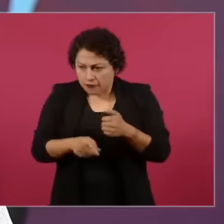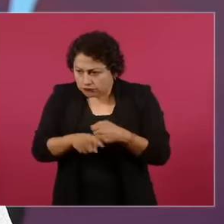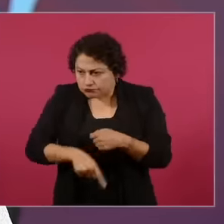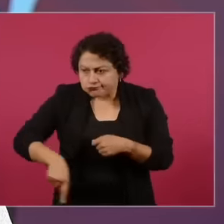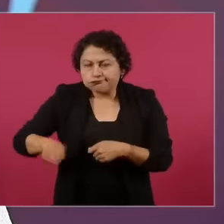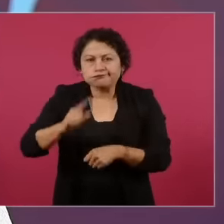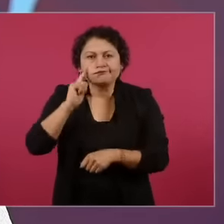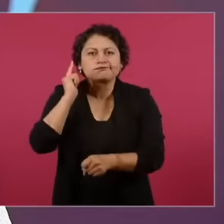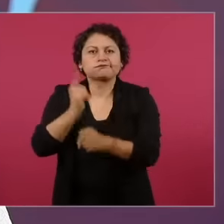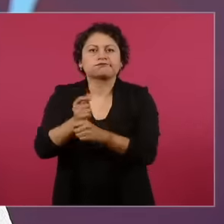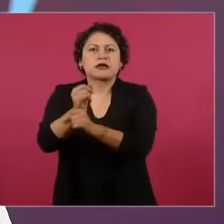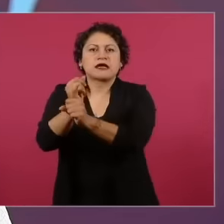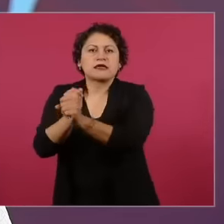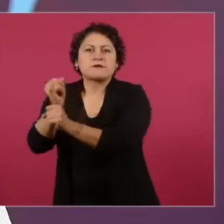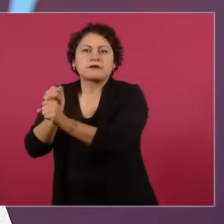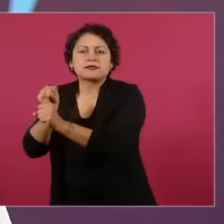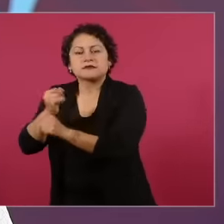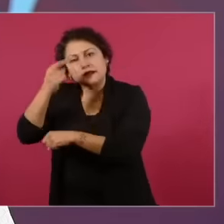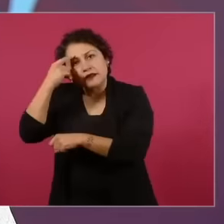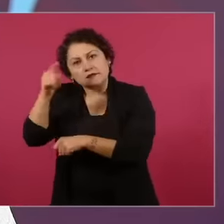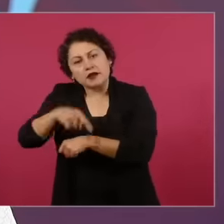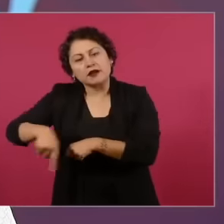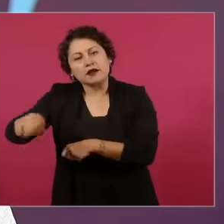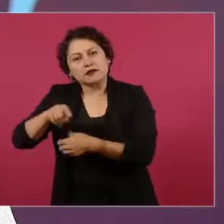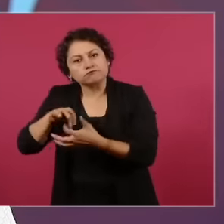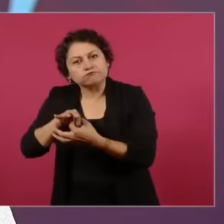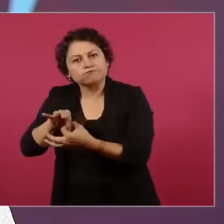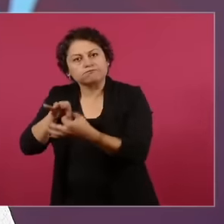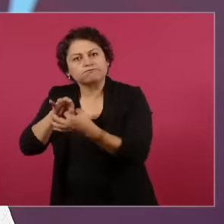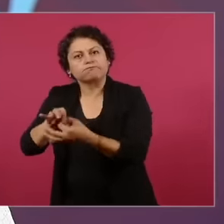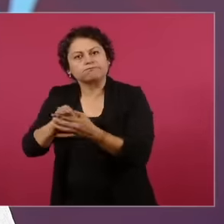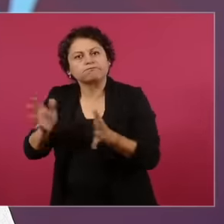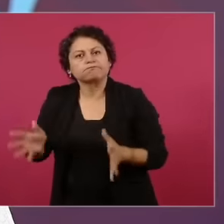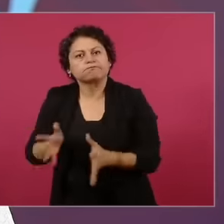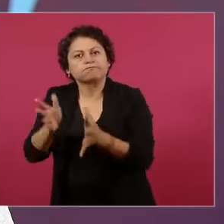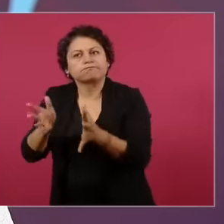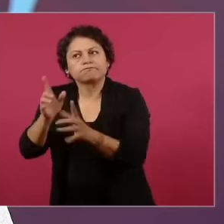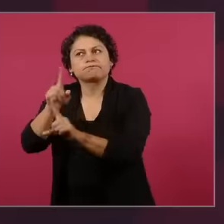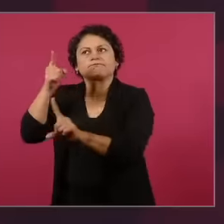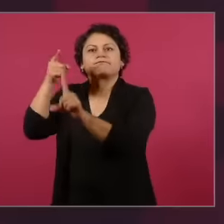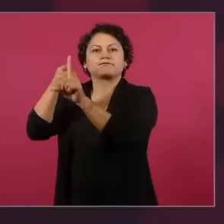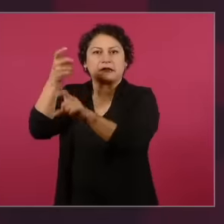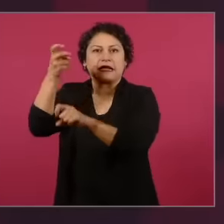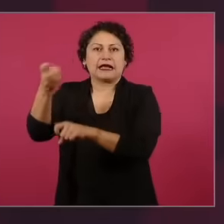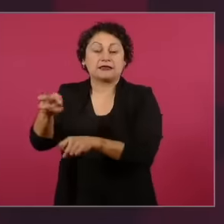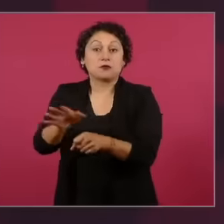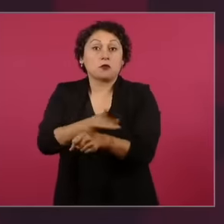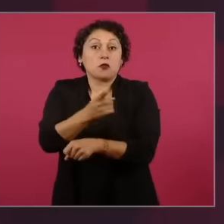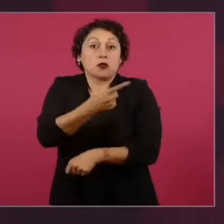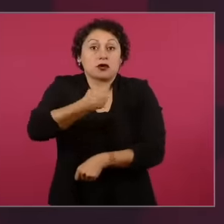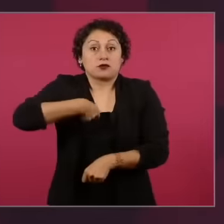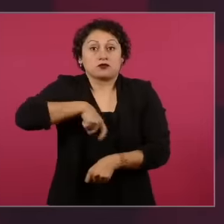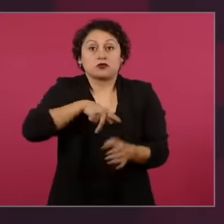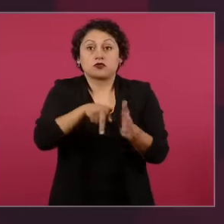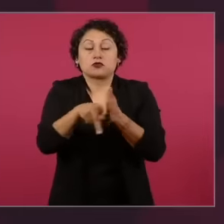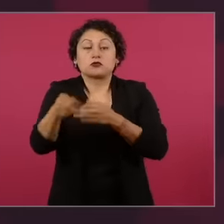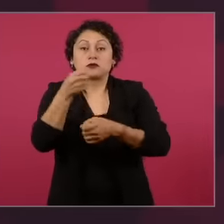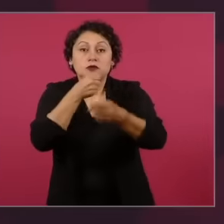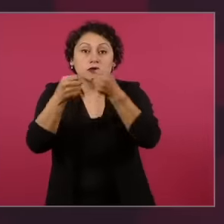this activity must follow is that the journalist must always privilege the dispossessed, the